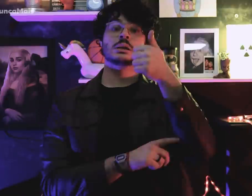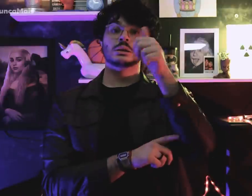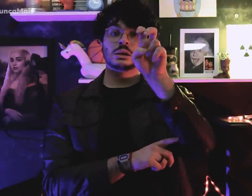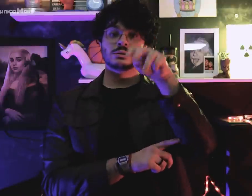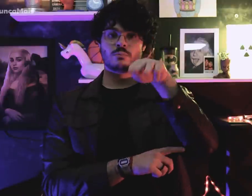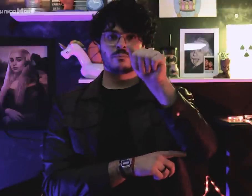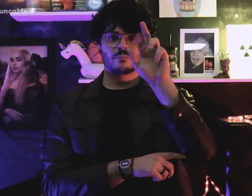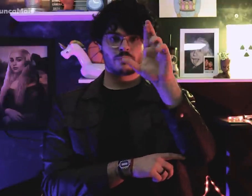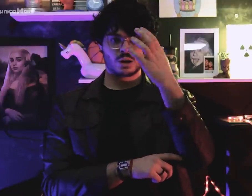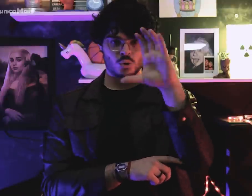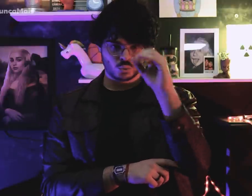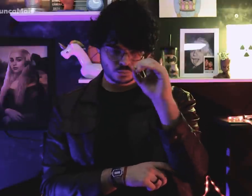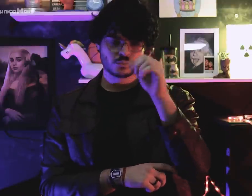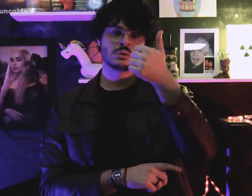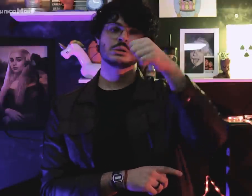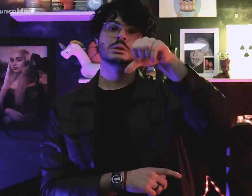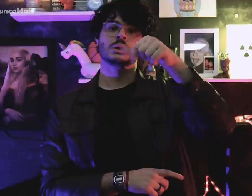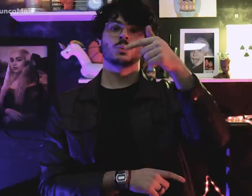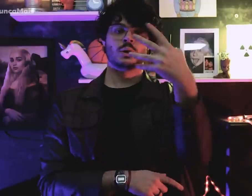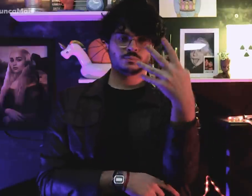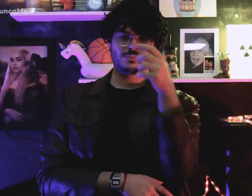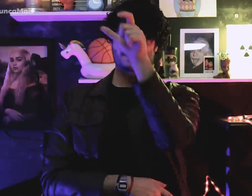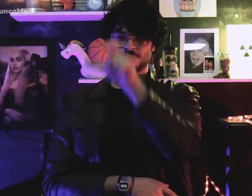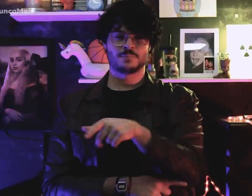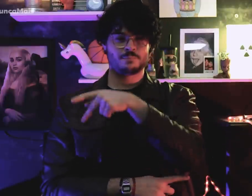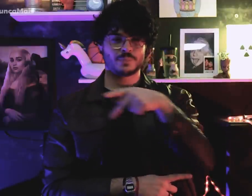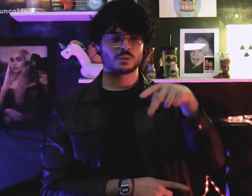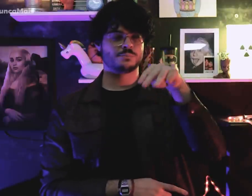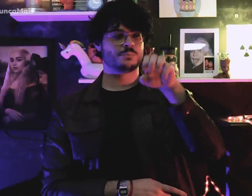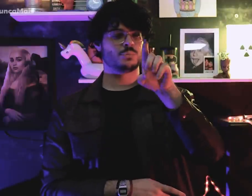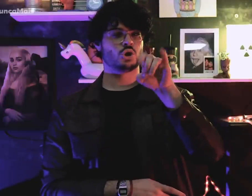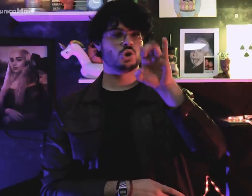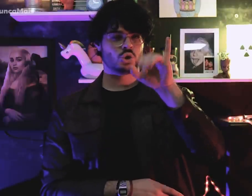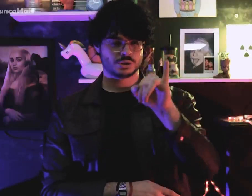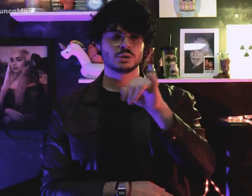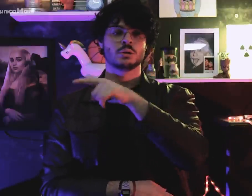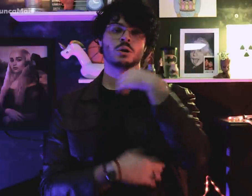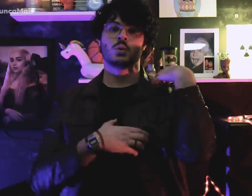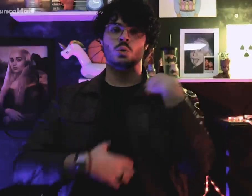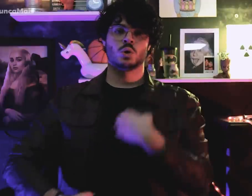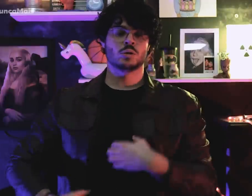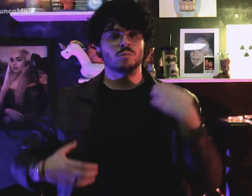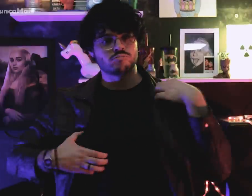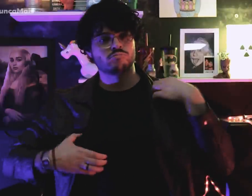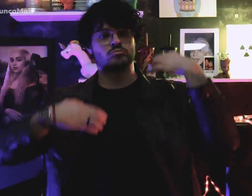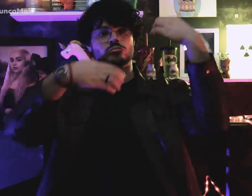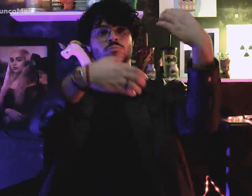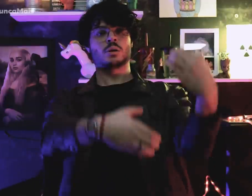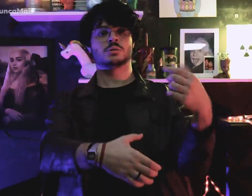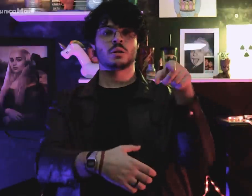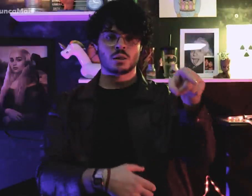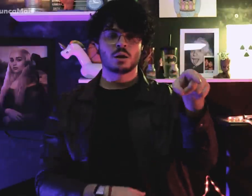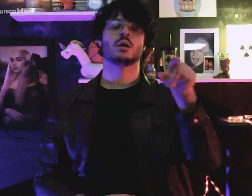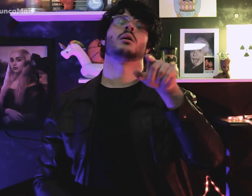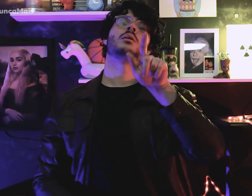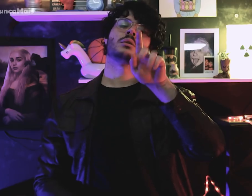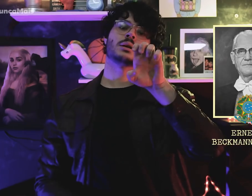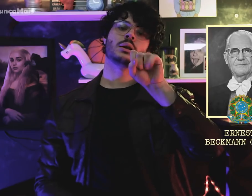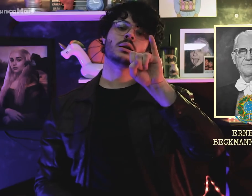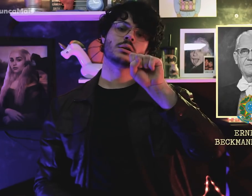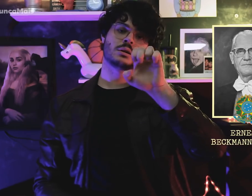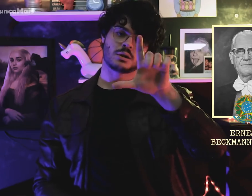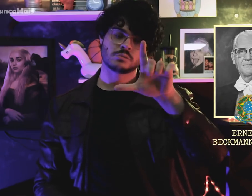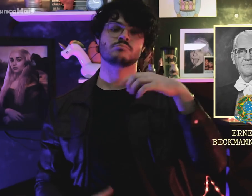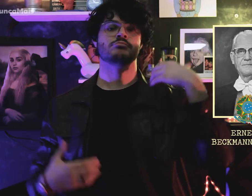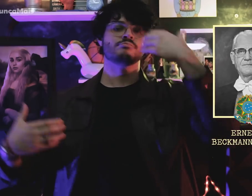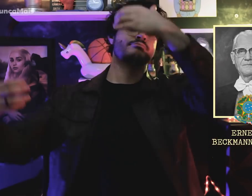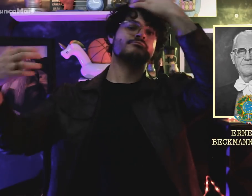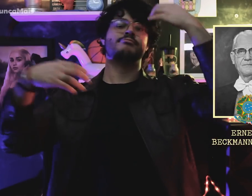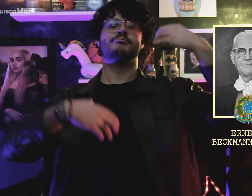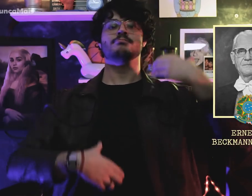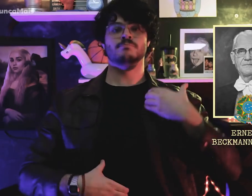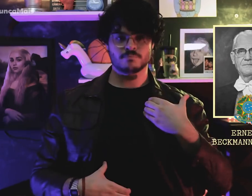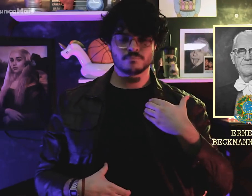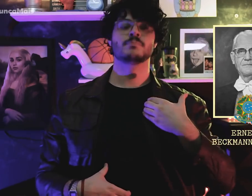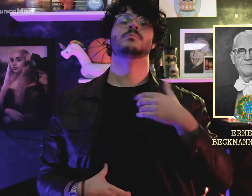Em 15 de março de 1974, Geisel foi empossado pelo general Médici